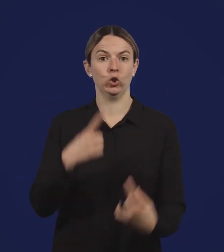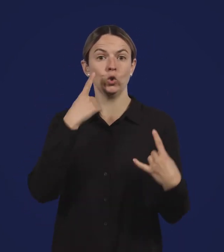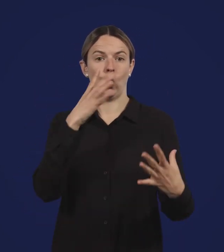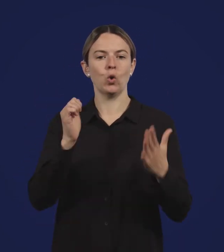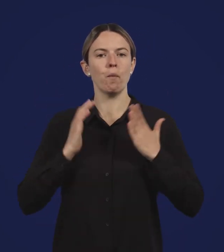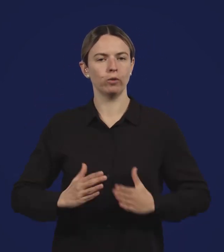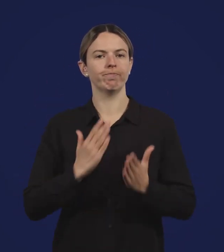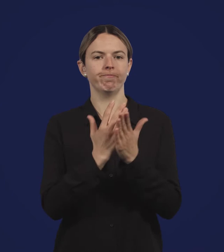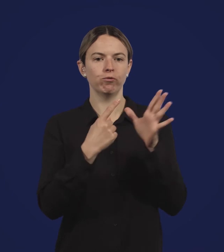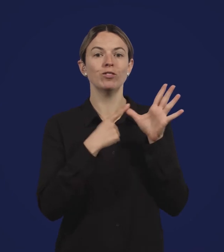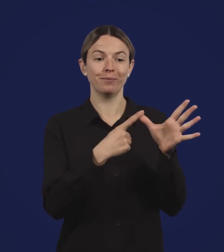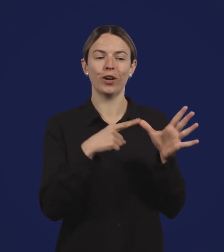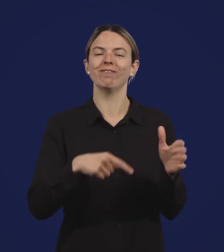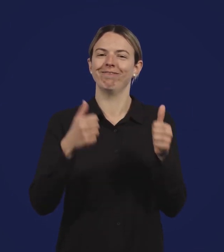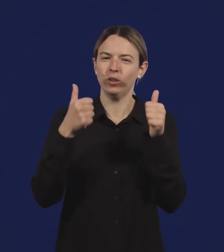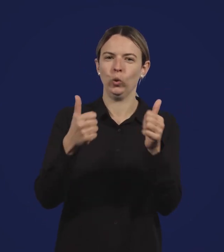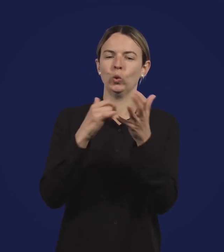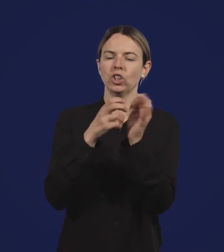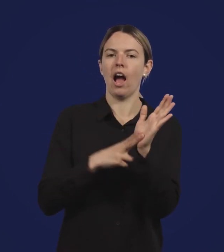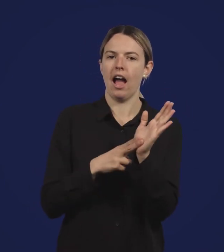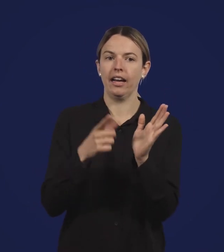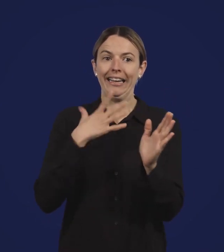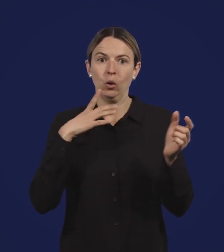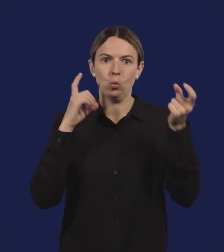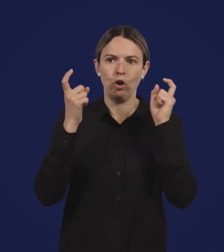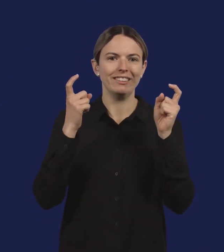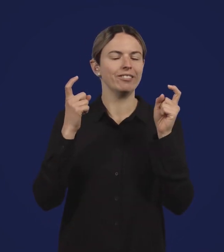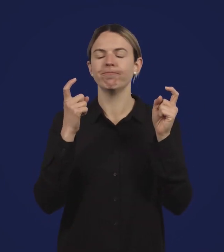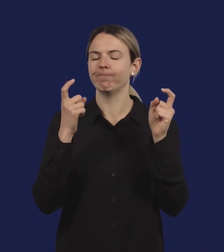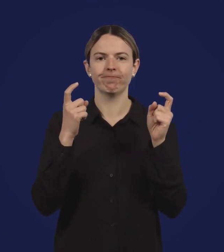They are a good sign that your body is responding to the vaccine, they are not something worry about.